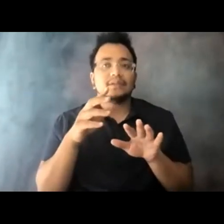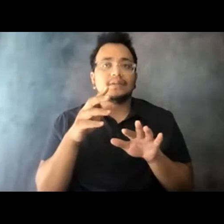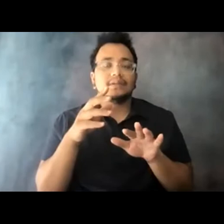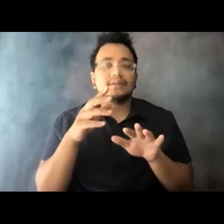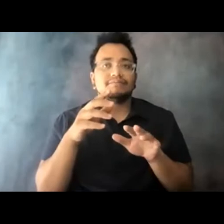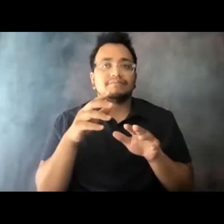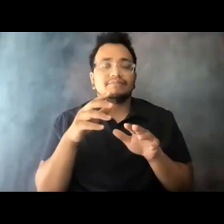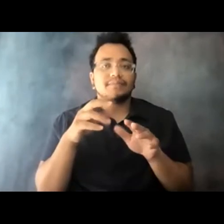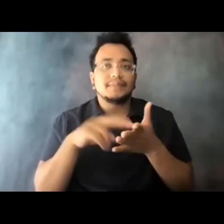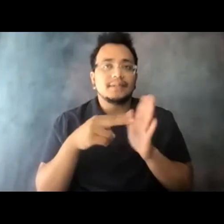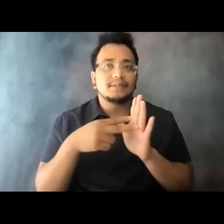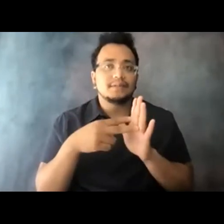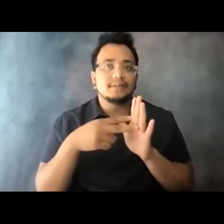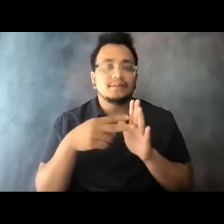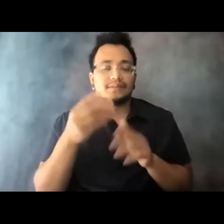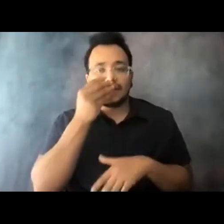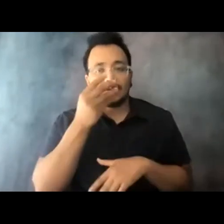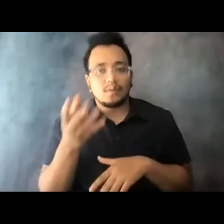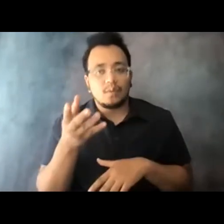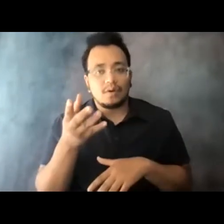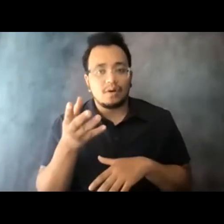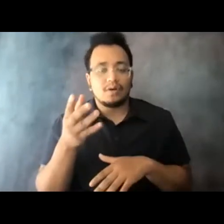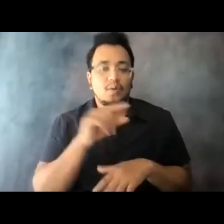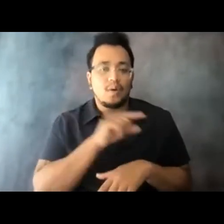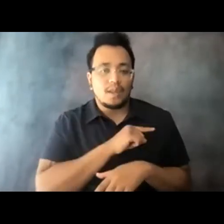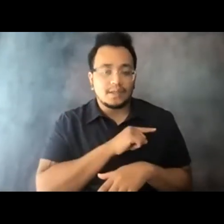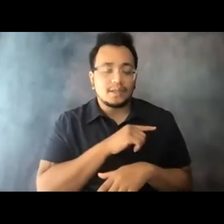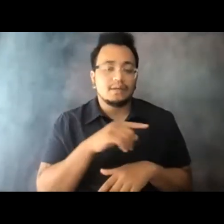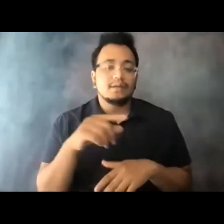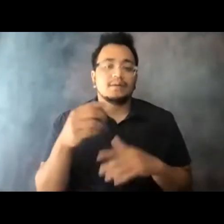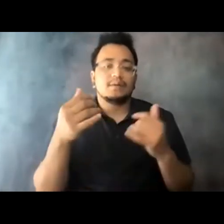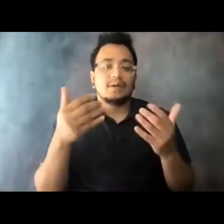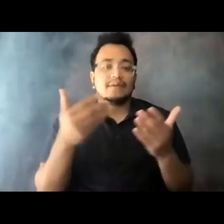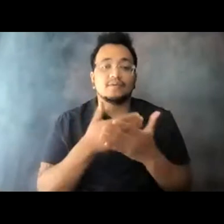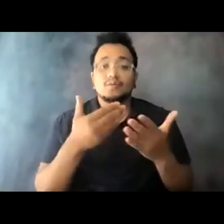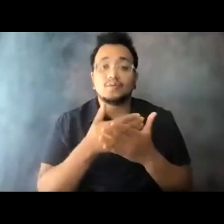that its brand-new facilities, the first act is to